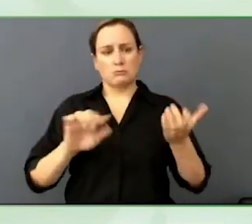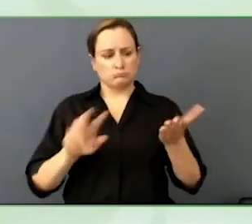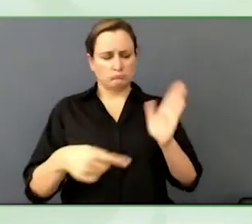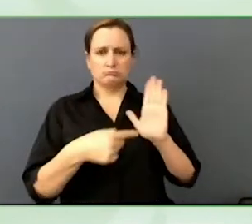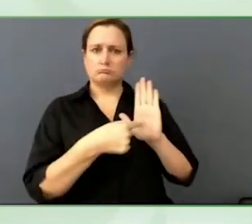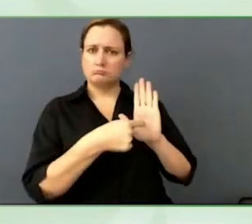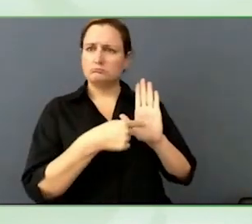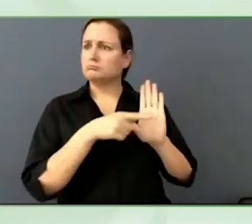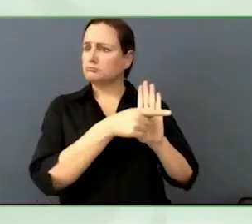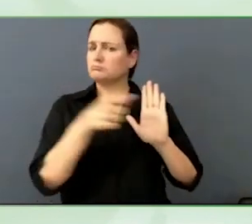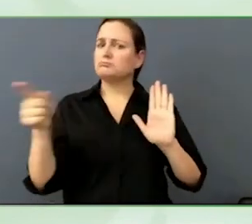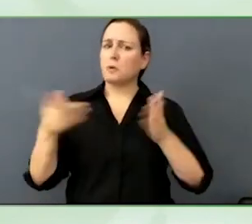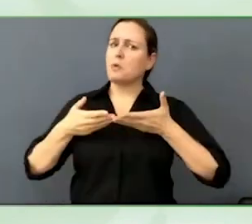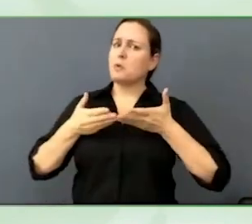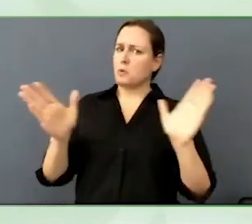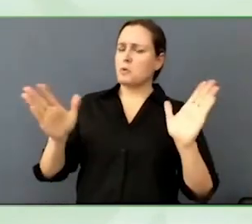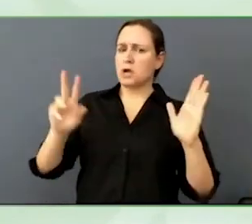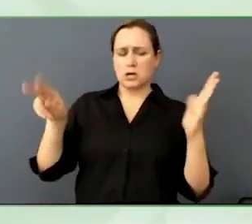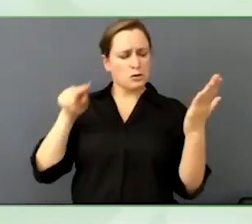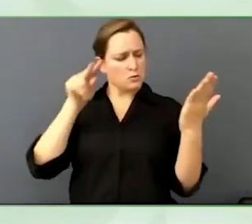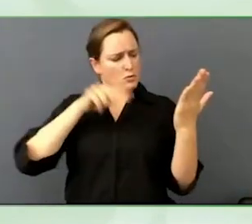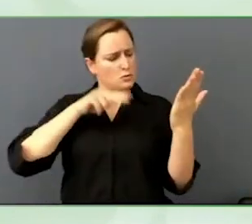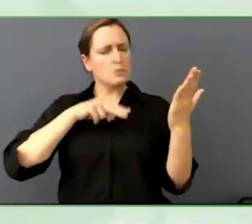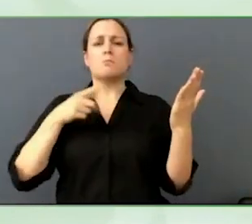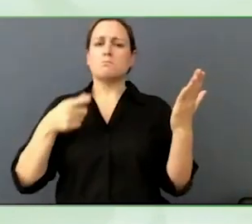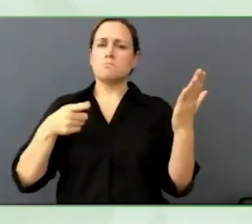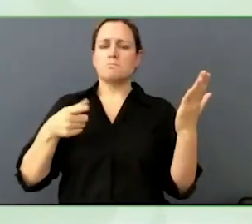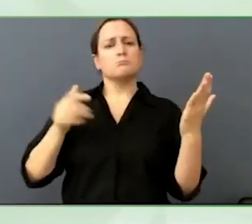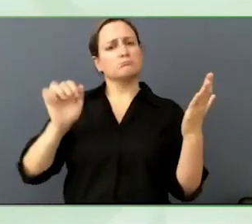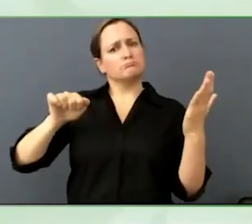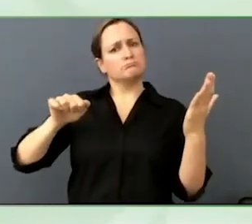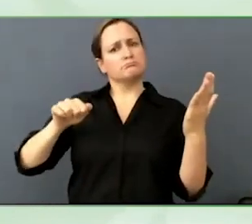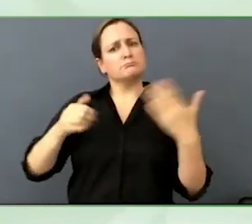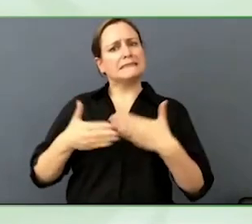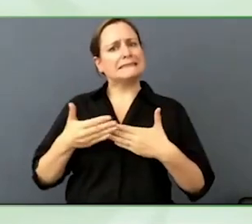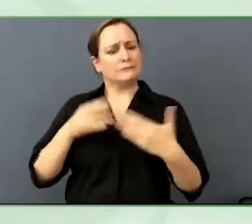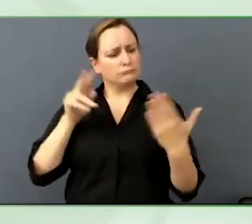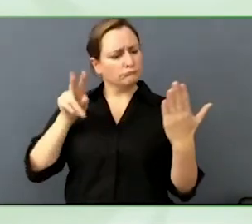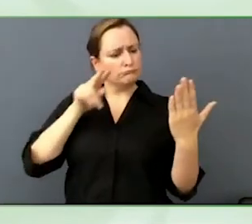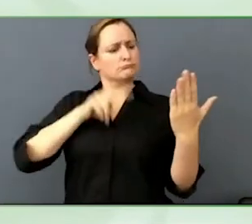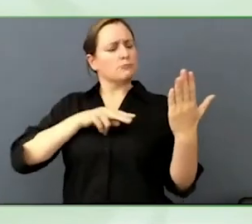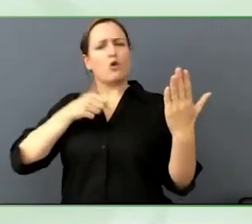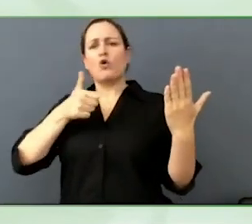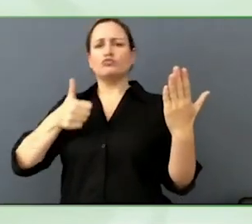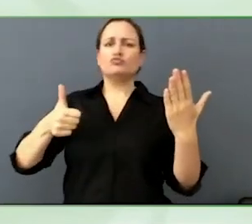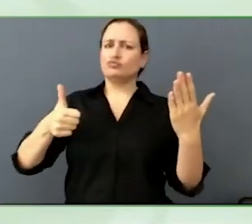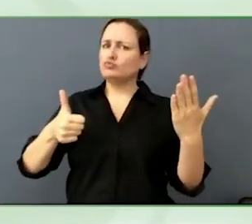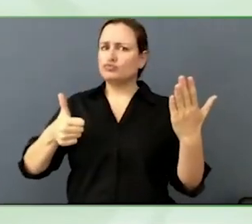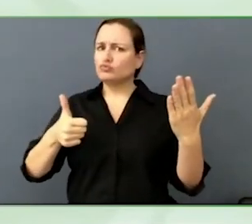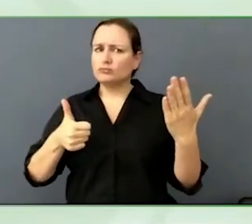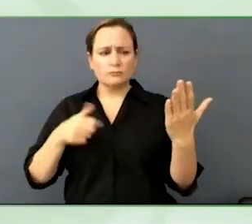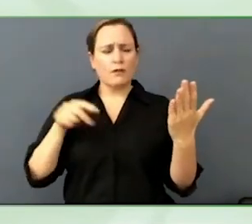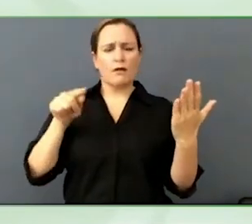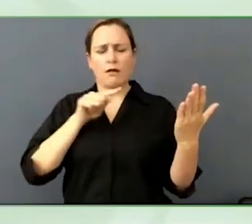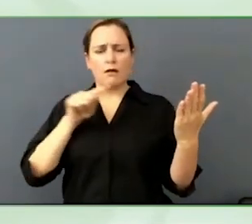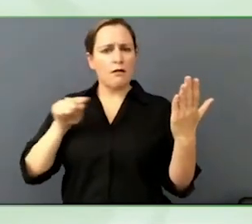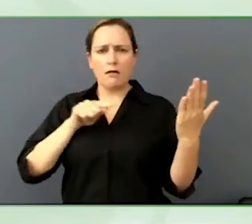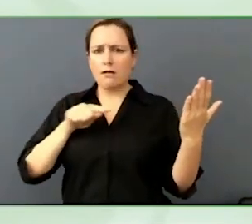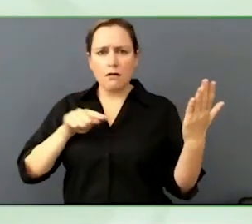jackpot, people are comfortable interacting with a tool like that. What it is doing is essentially aggregating an enormous amount of